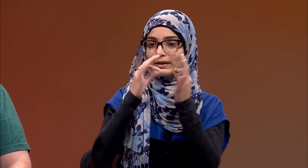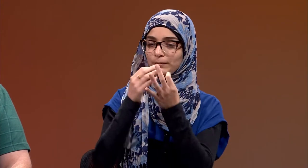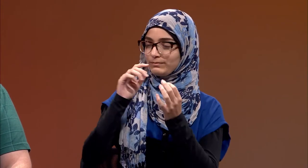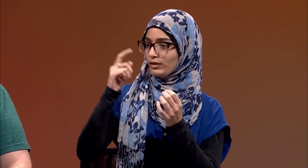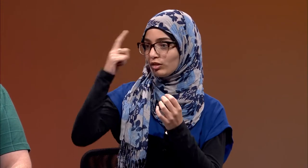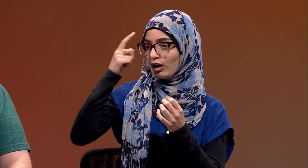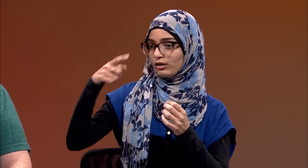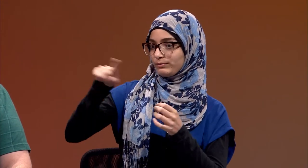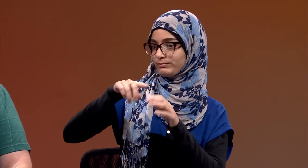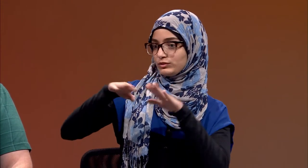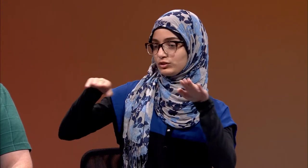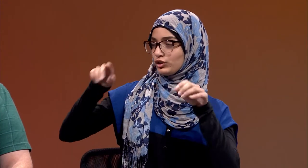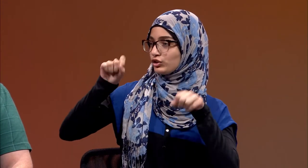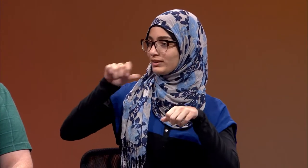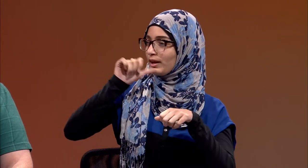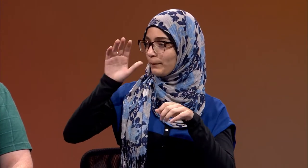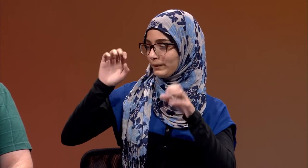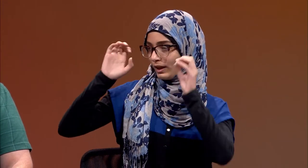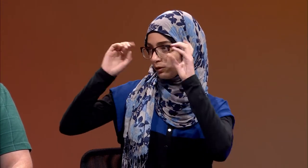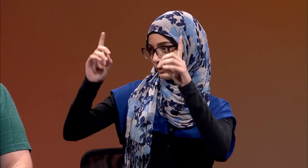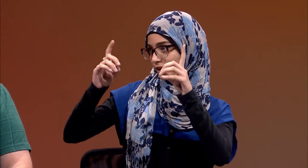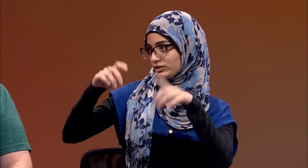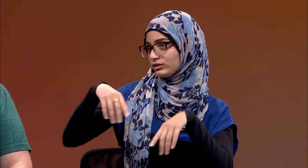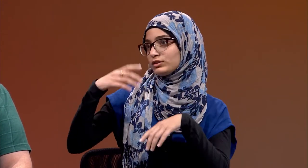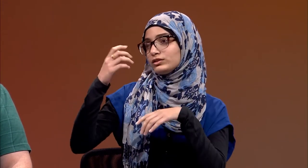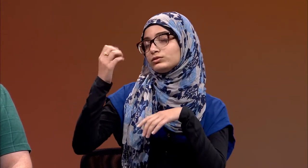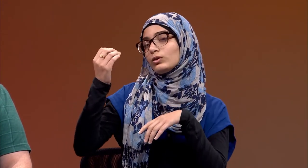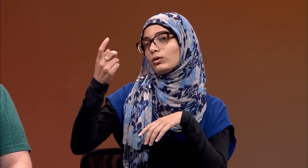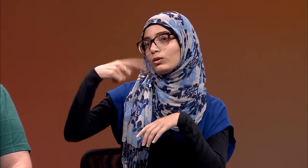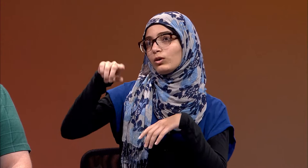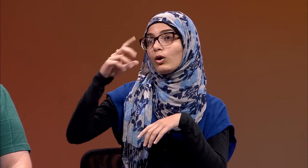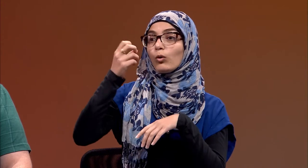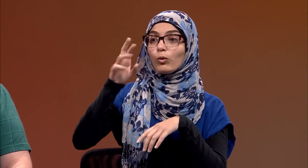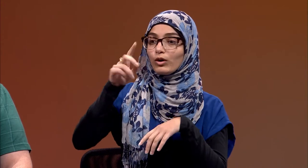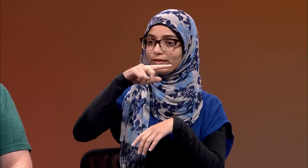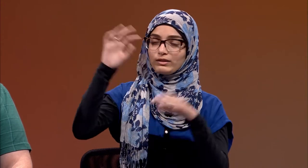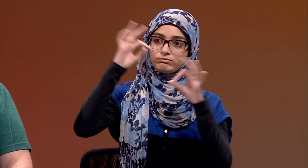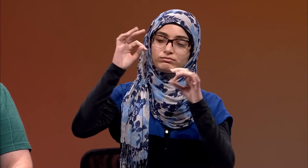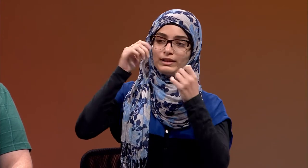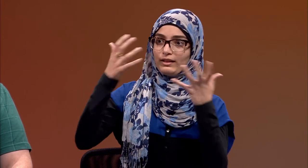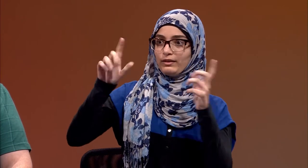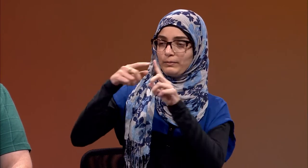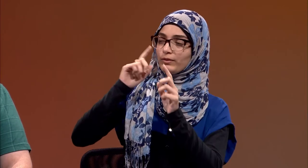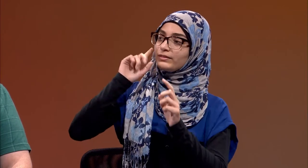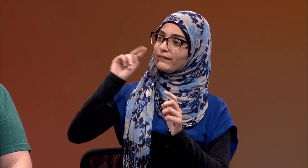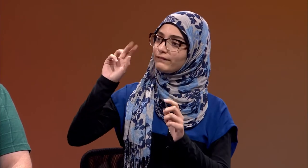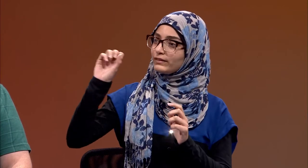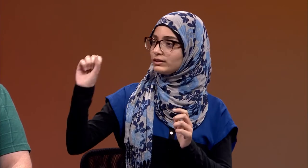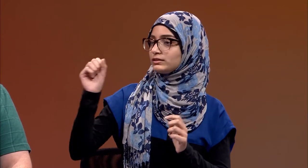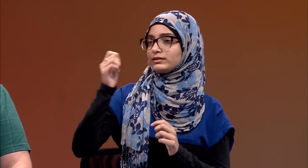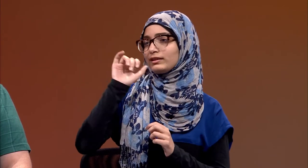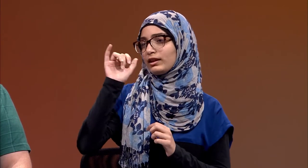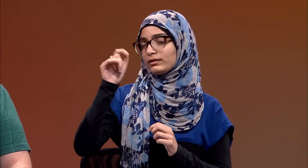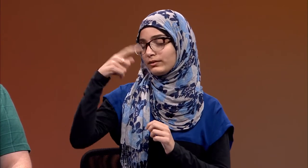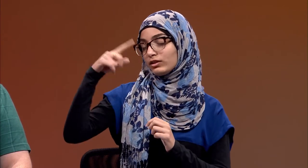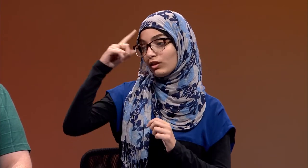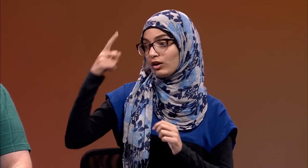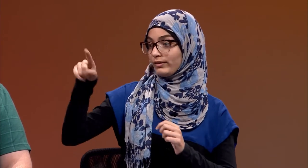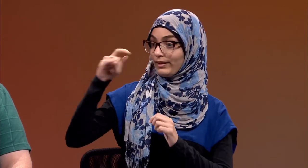believed that deaf children couldn't be educated. These parents didn't know much about deafness at all.